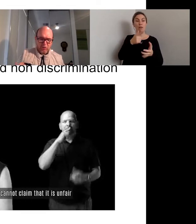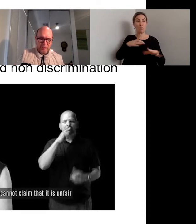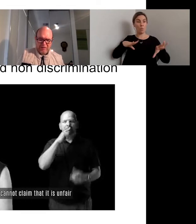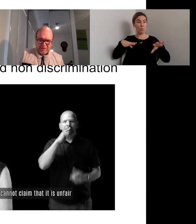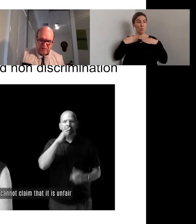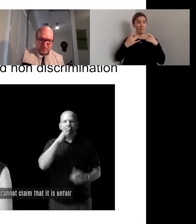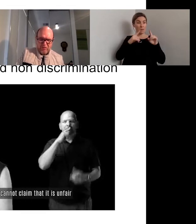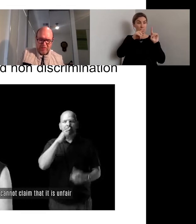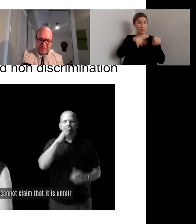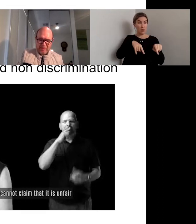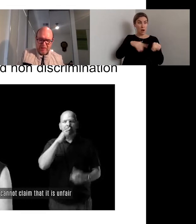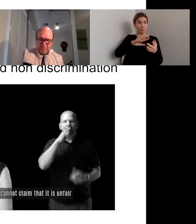So I'll continue.